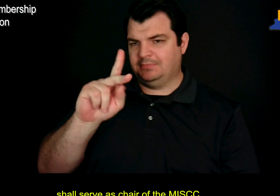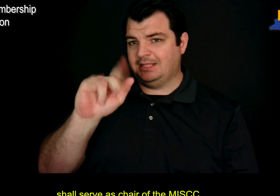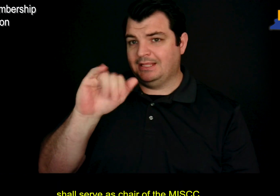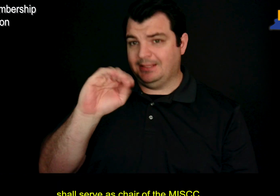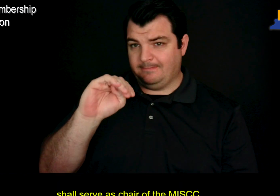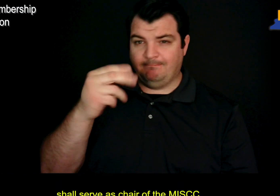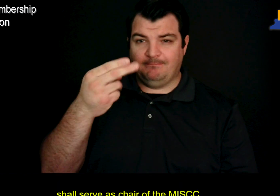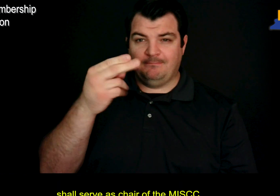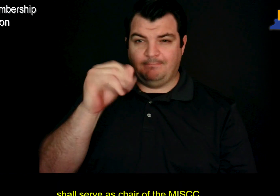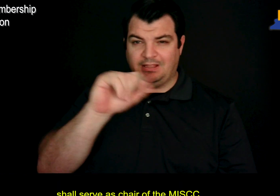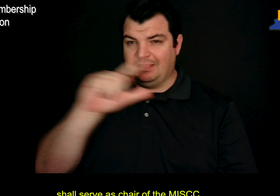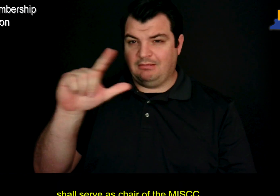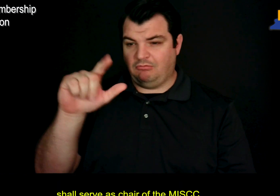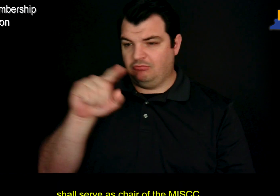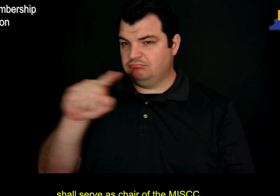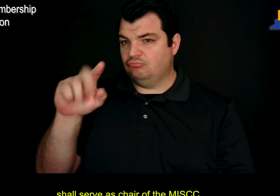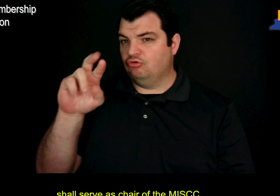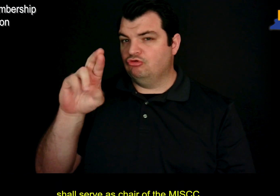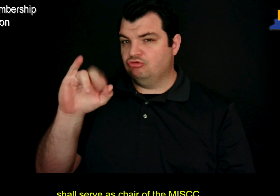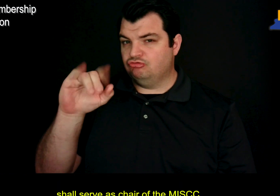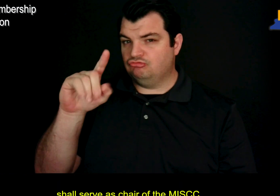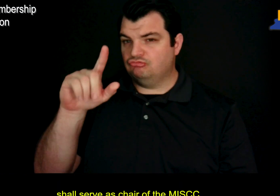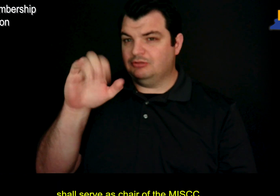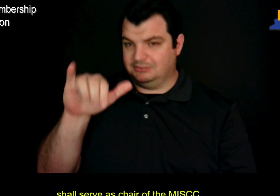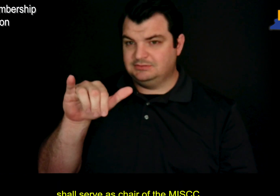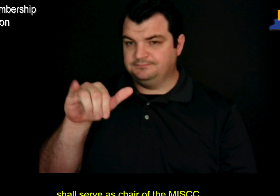shall serve as chair of the MISCC.